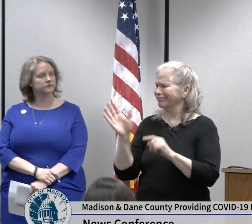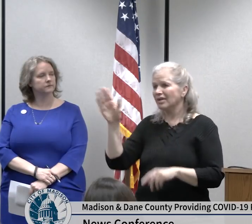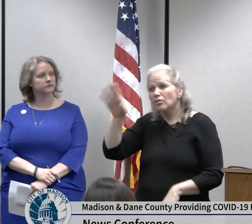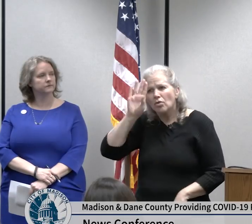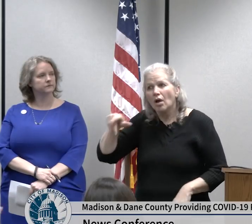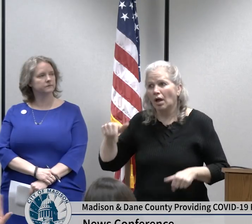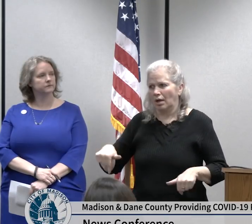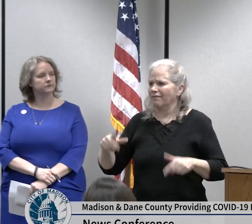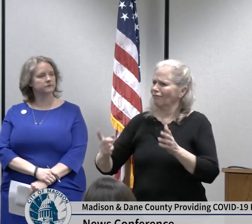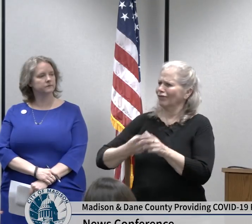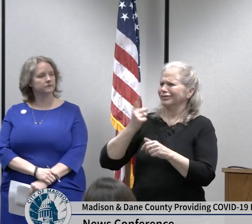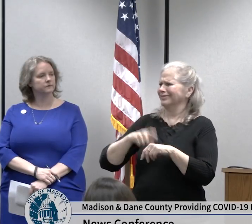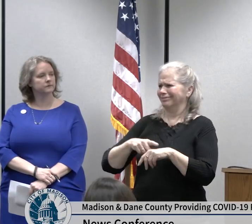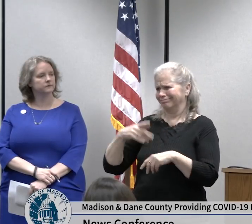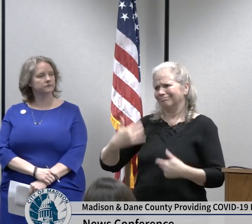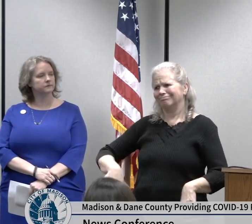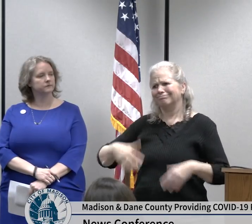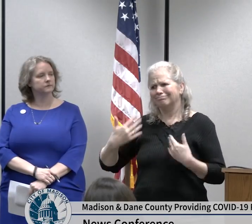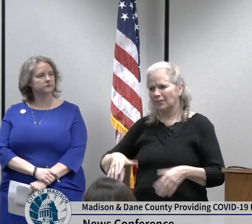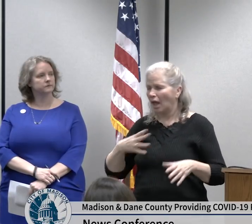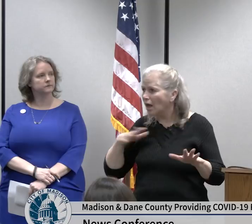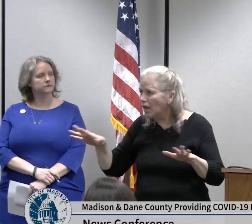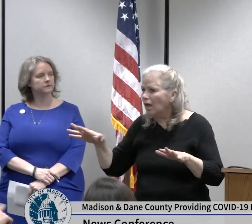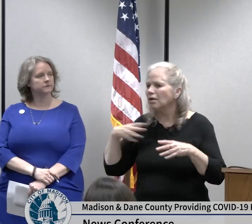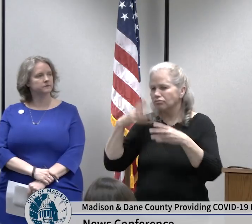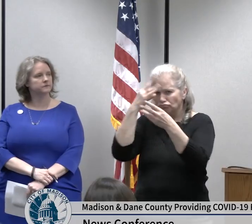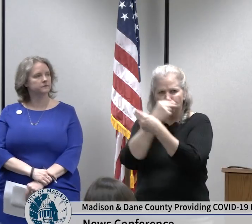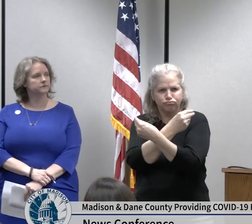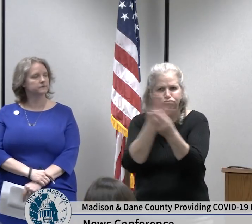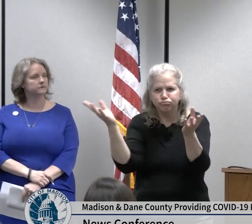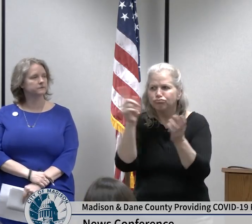you informed as new details emerge it is important to remember that our